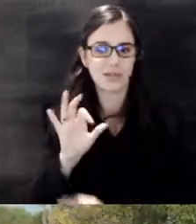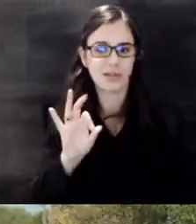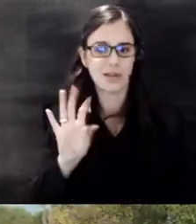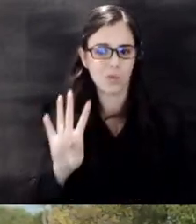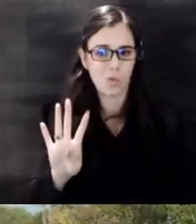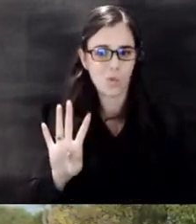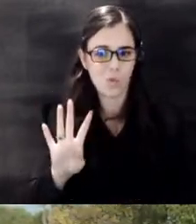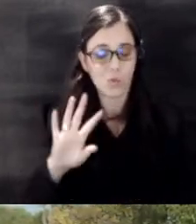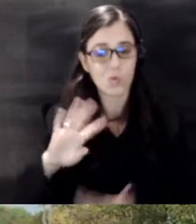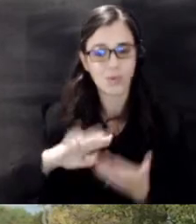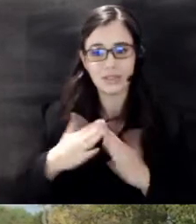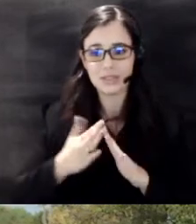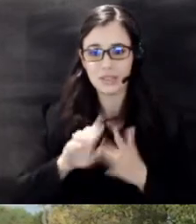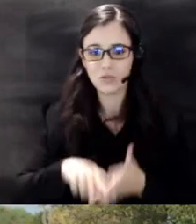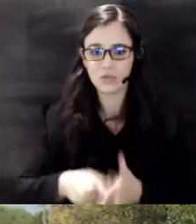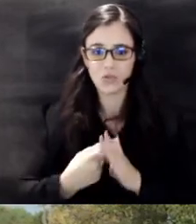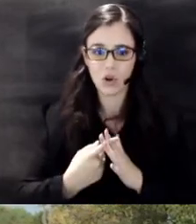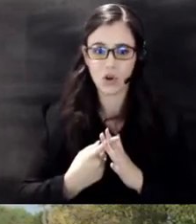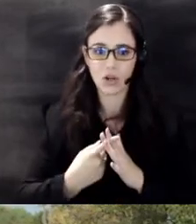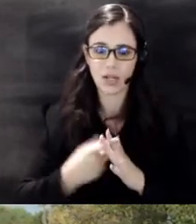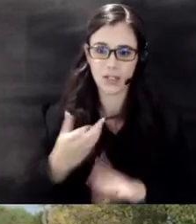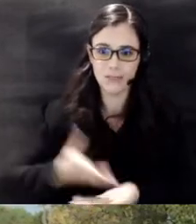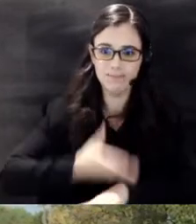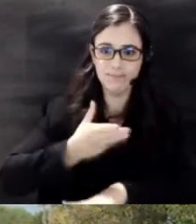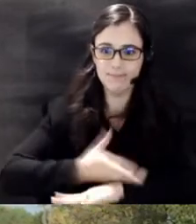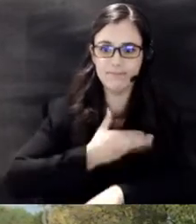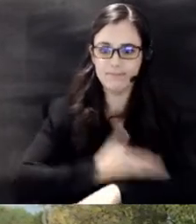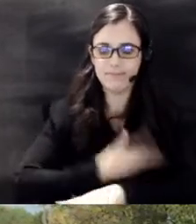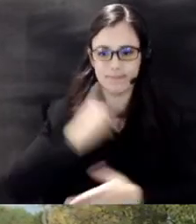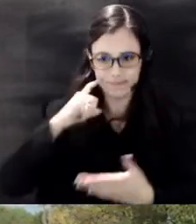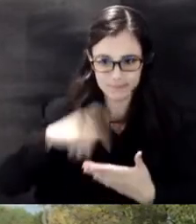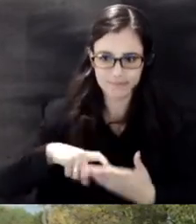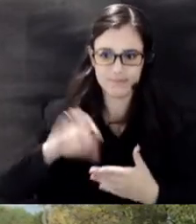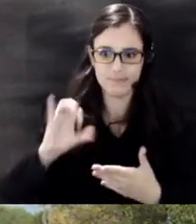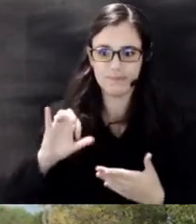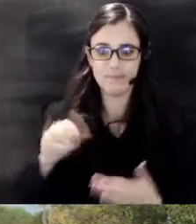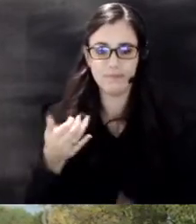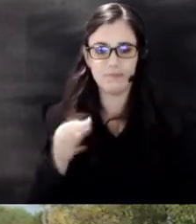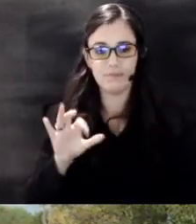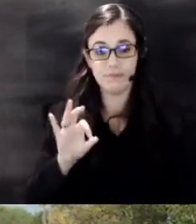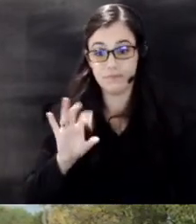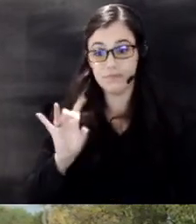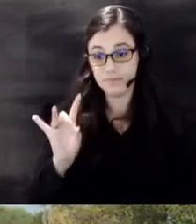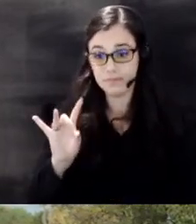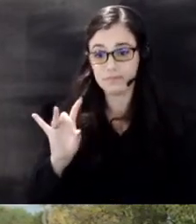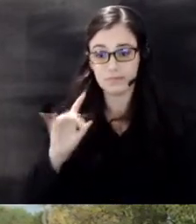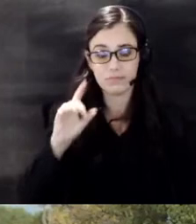beginning the 21st Street revitalization and in 1998 found out it was Union Pacific Railroad who